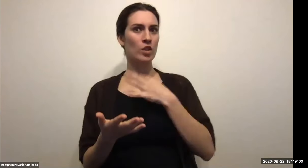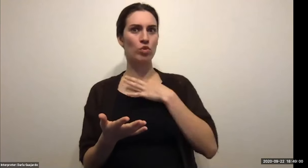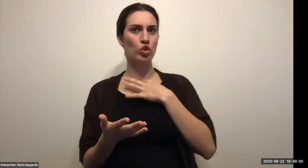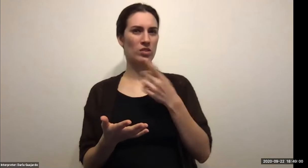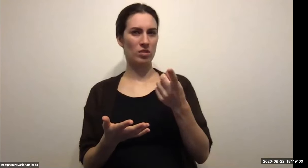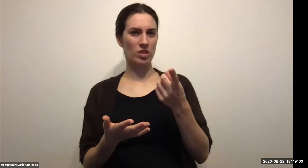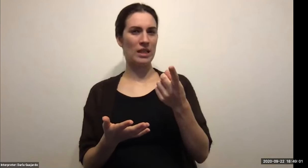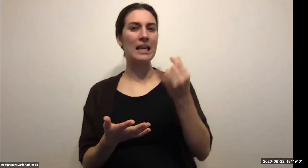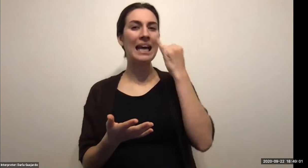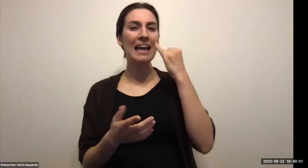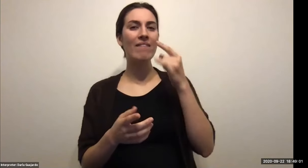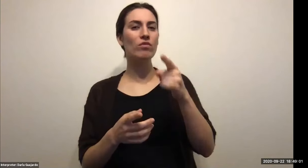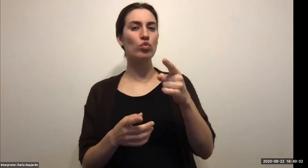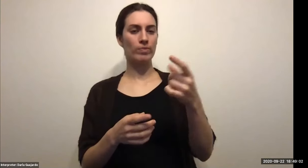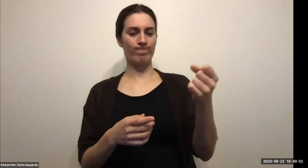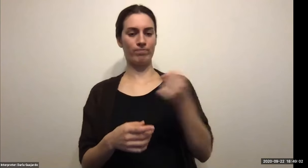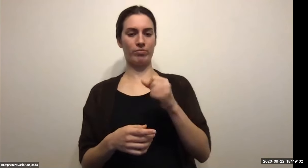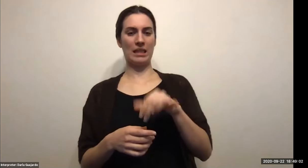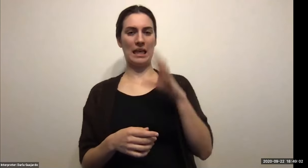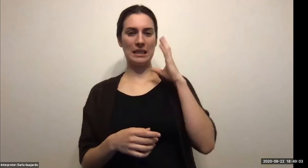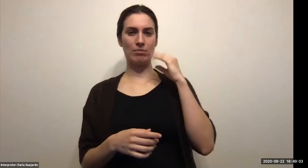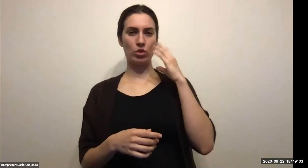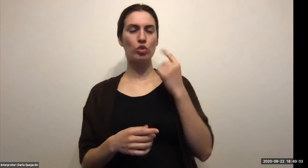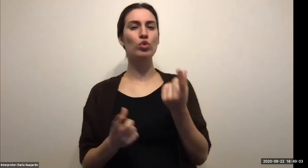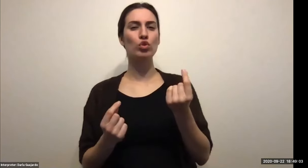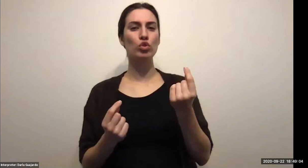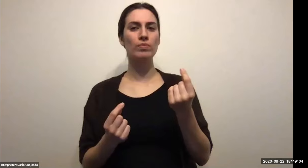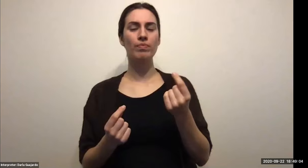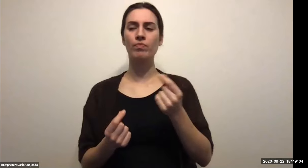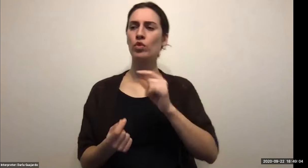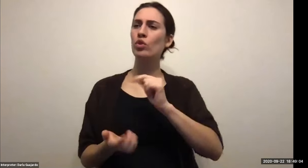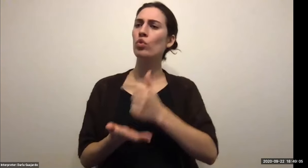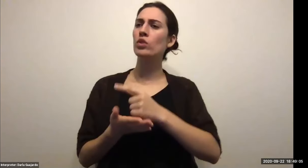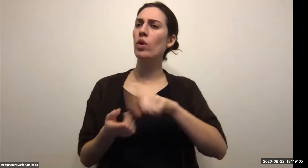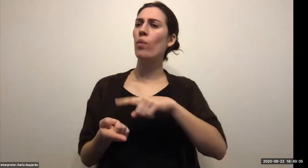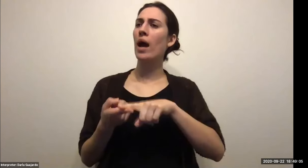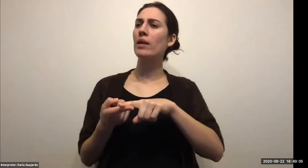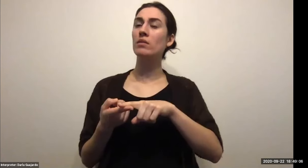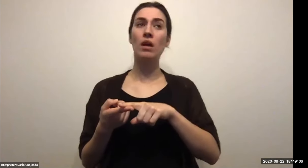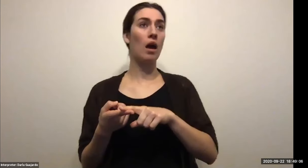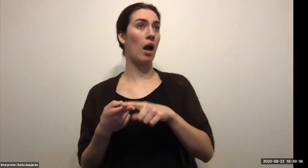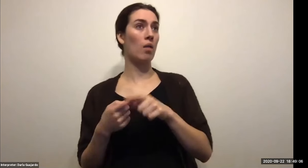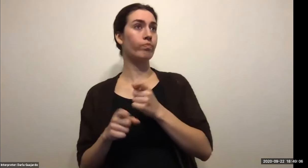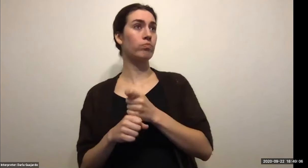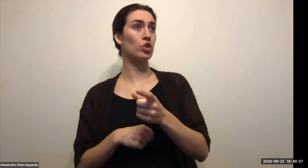Keith Wolling: And we made sure they felt comfortable because you want to be visible. So you can answer all the questions because people had questions to get answered.